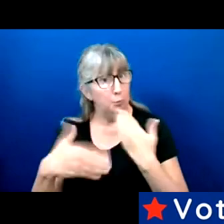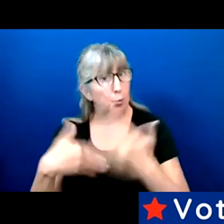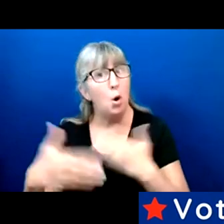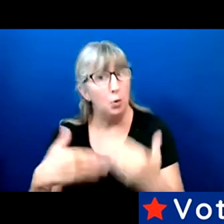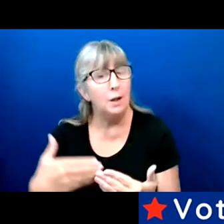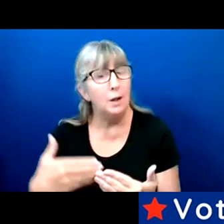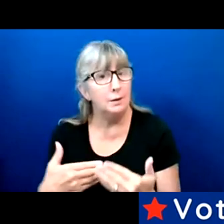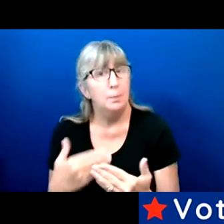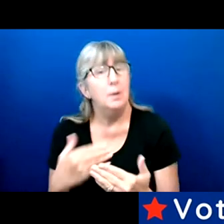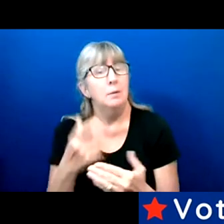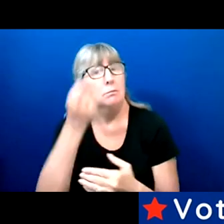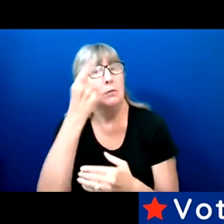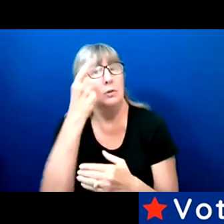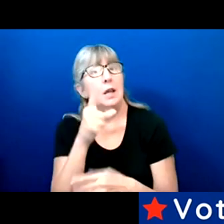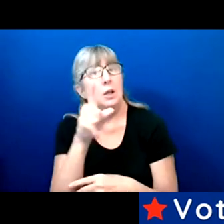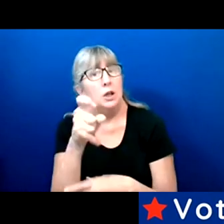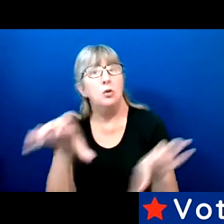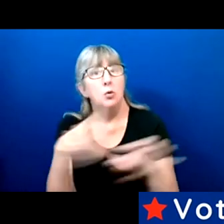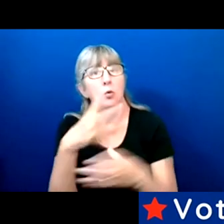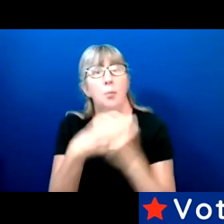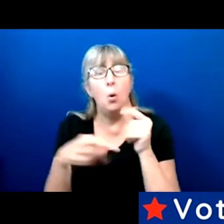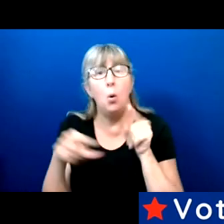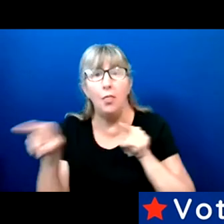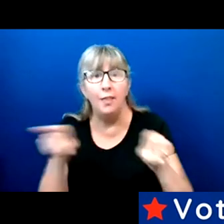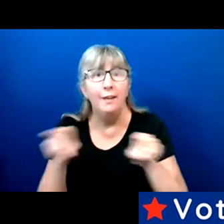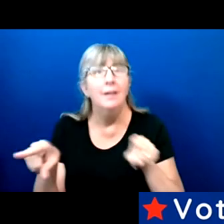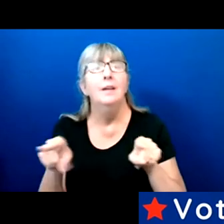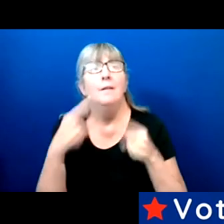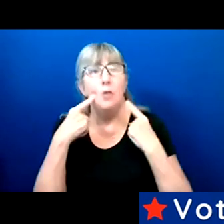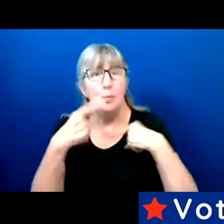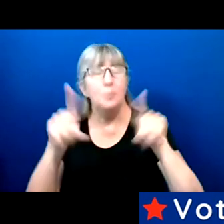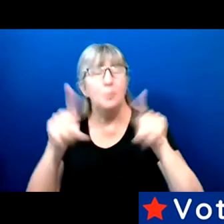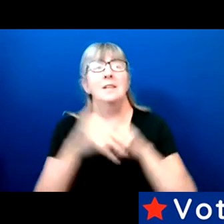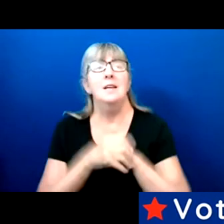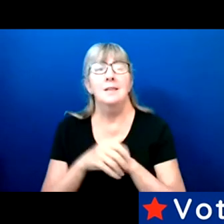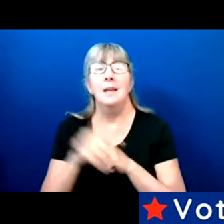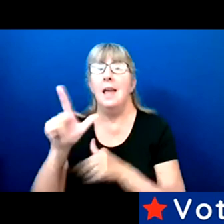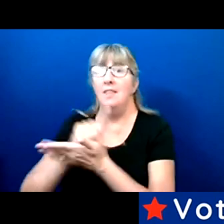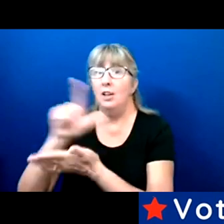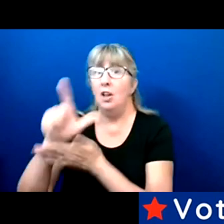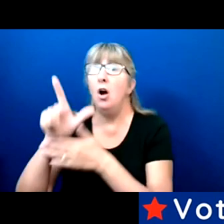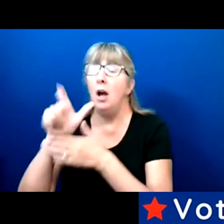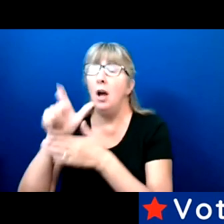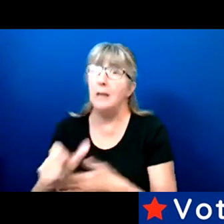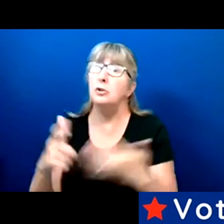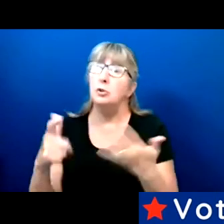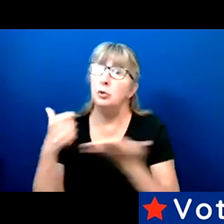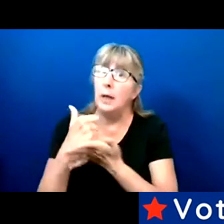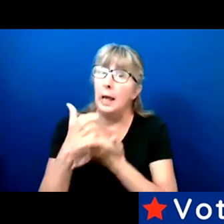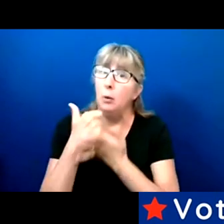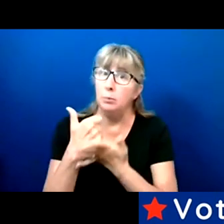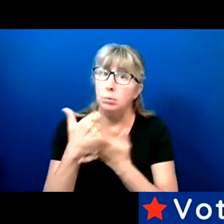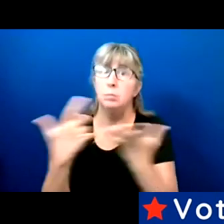And those will decide the laws need to meet us halfway which we're seeing in some states, and some states are not meeting us anywhere.